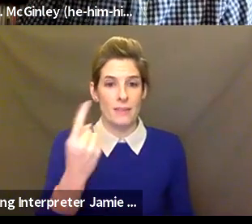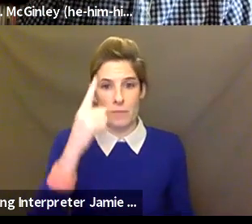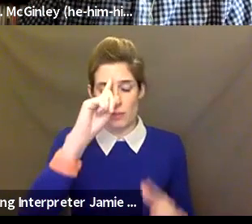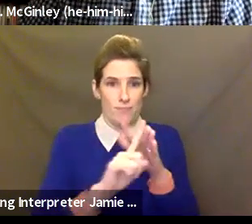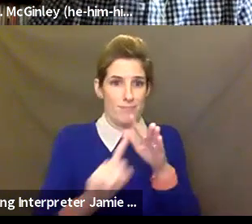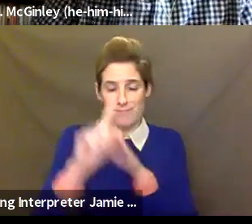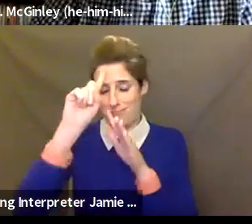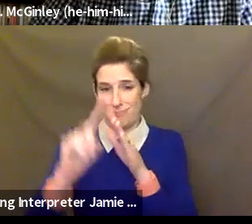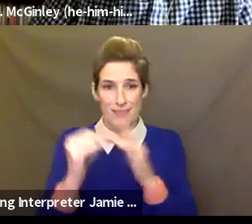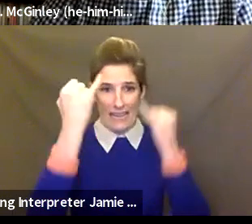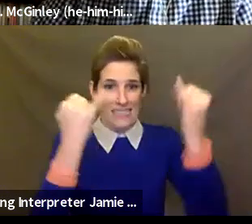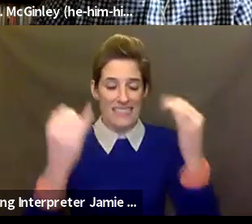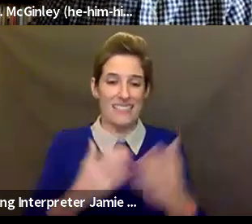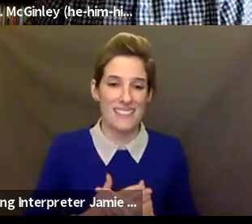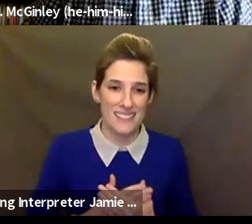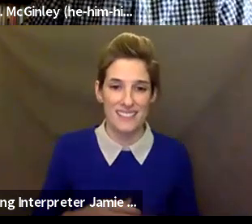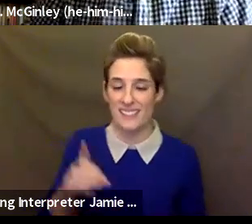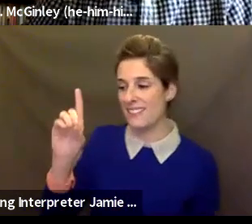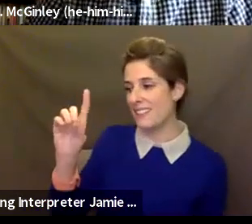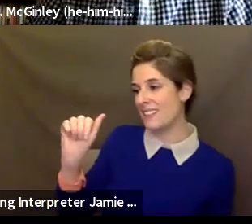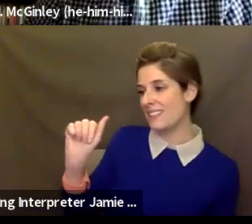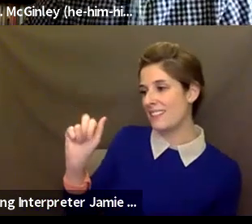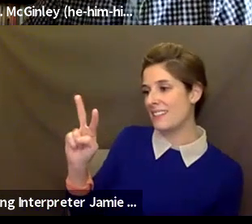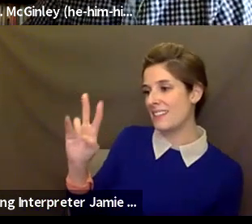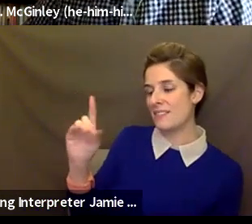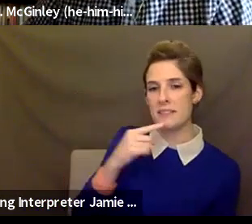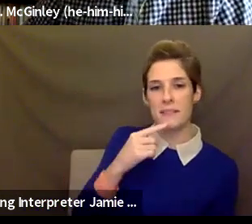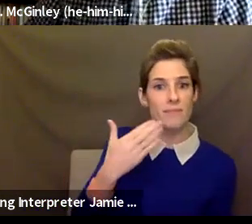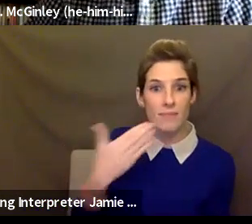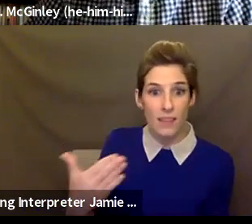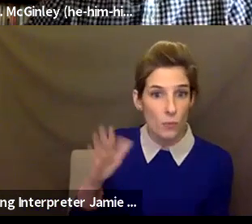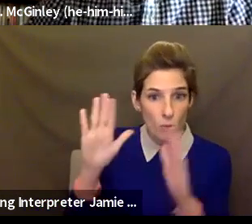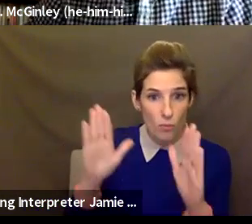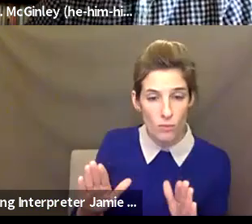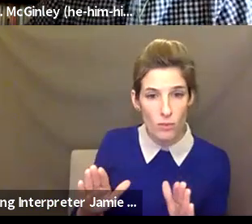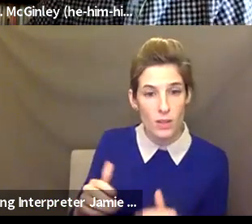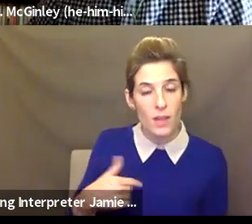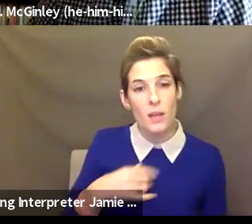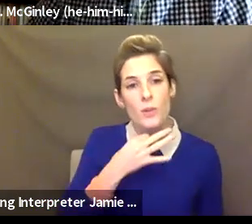David Shane: That's great. I'm interested to know if anybody else has some things, some lessons that they're learning